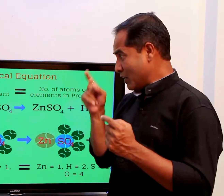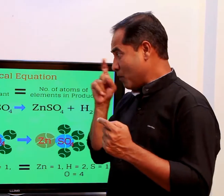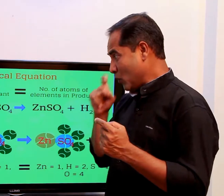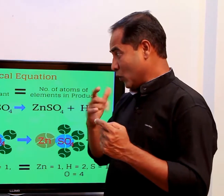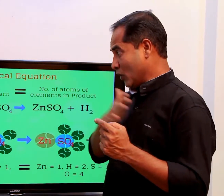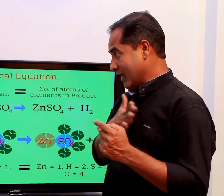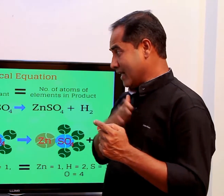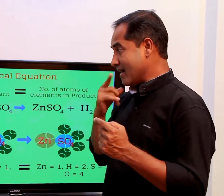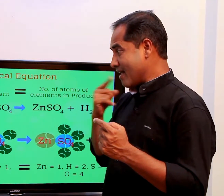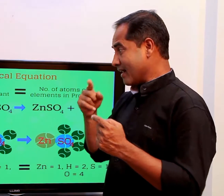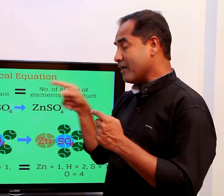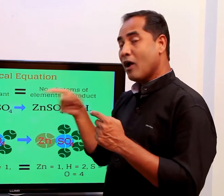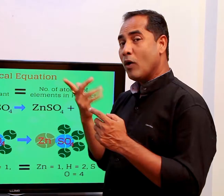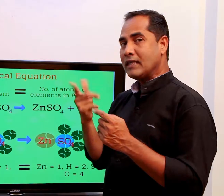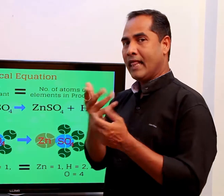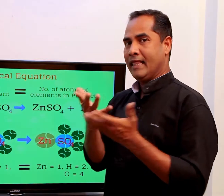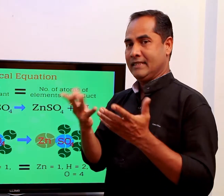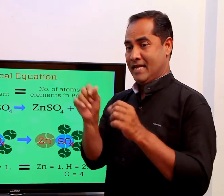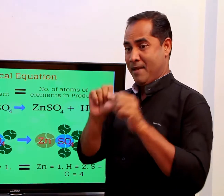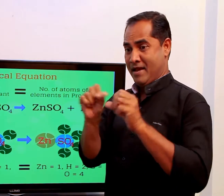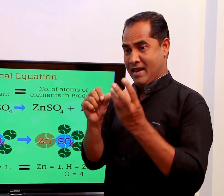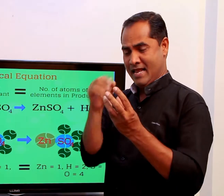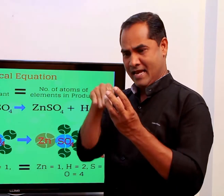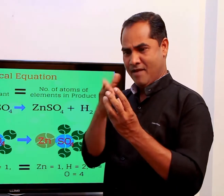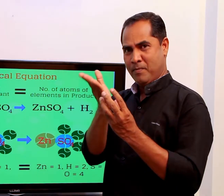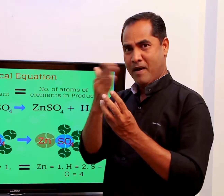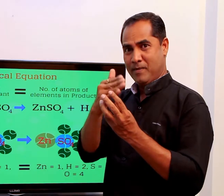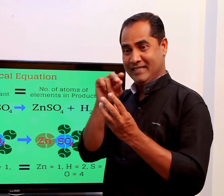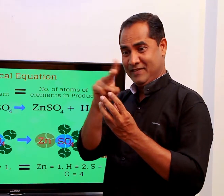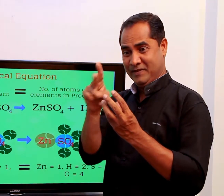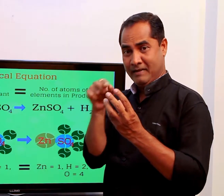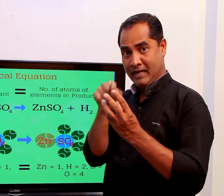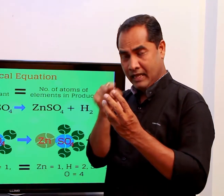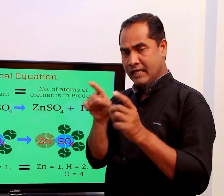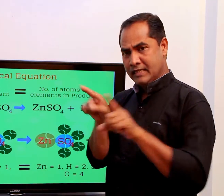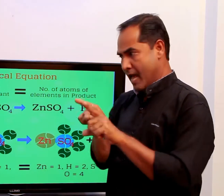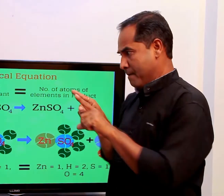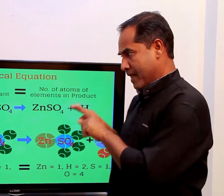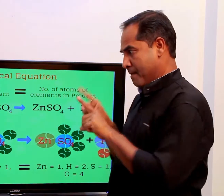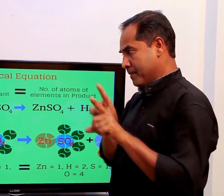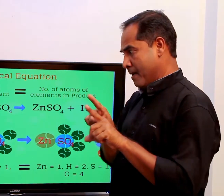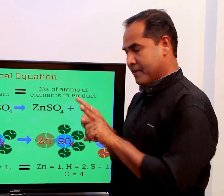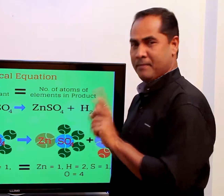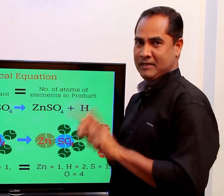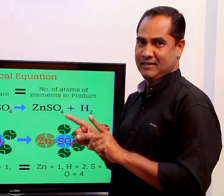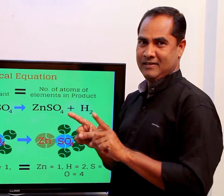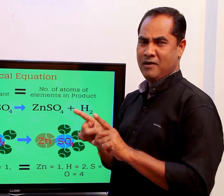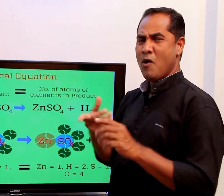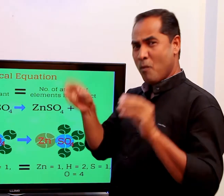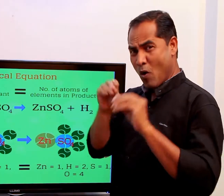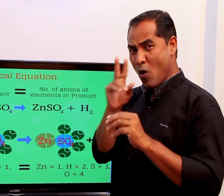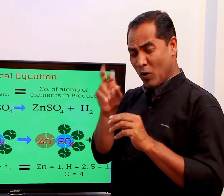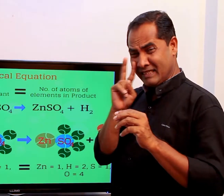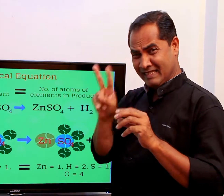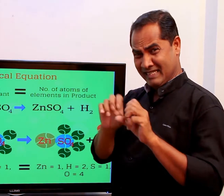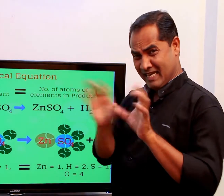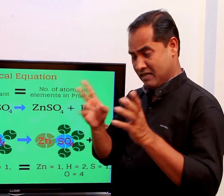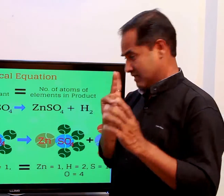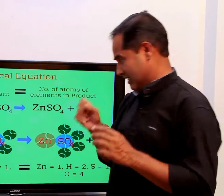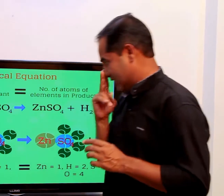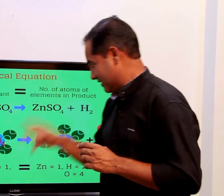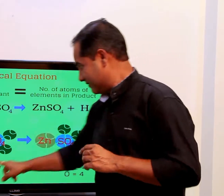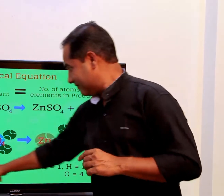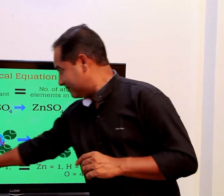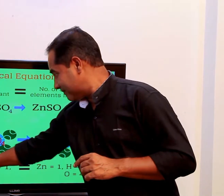explains it. How many molecules on the left hand side and how many on the right hand side.